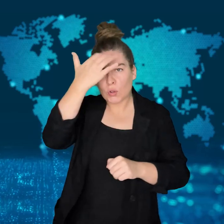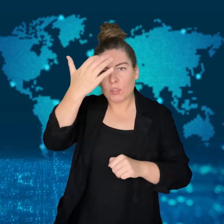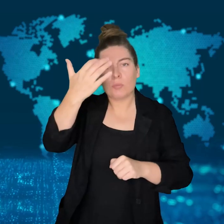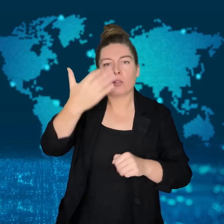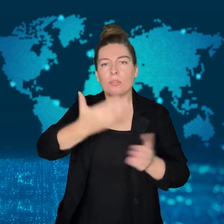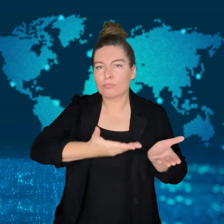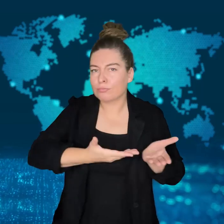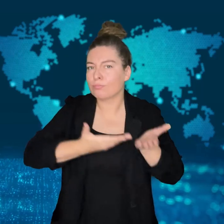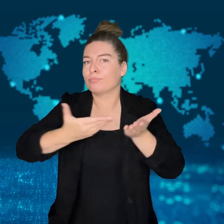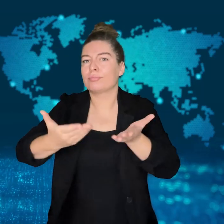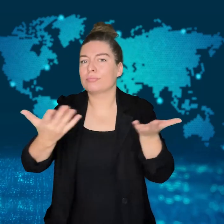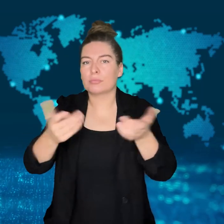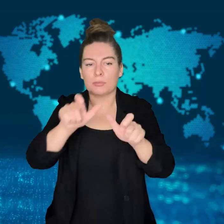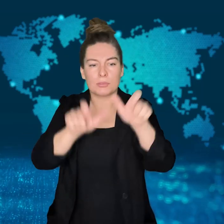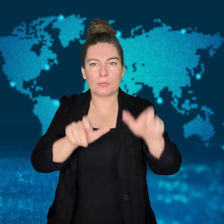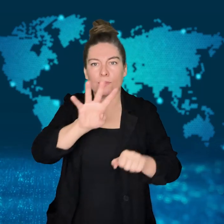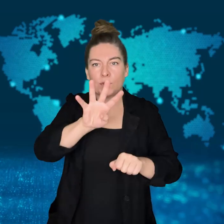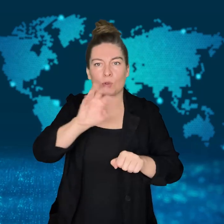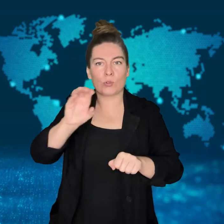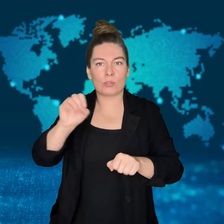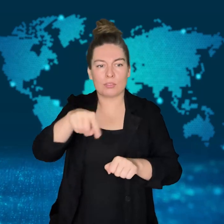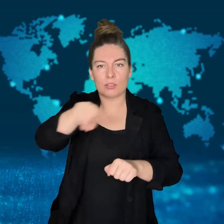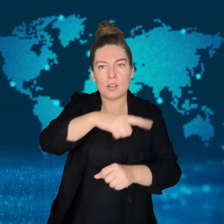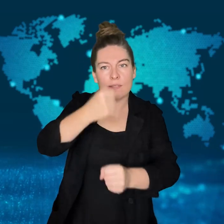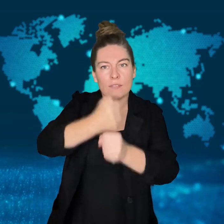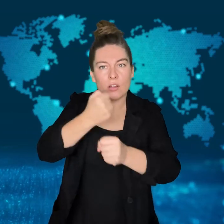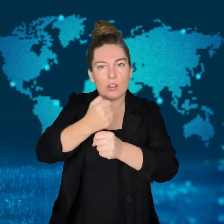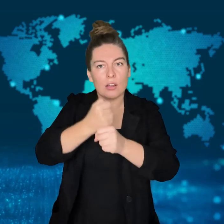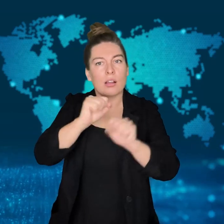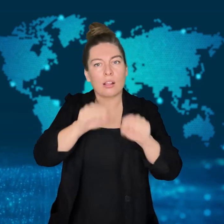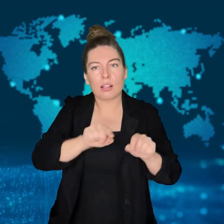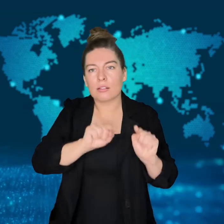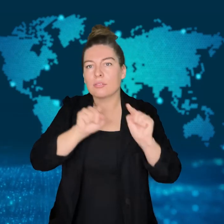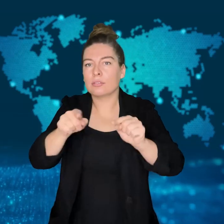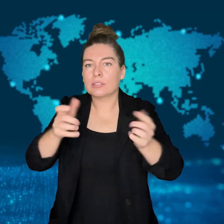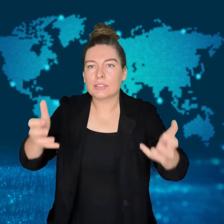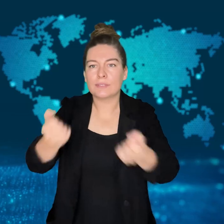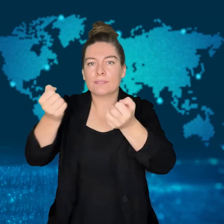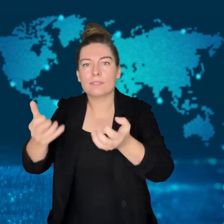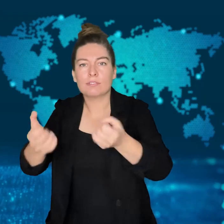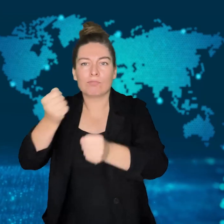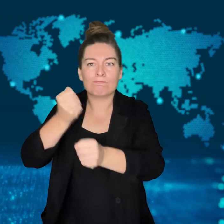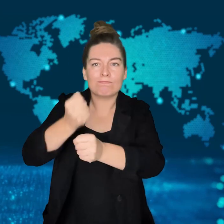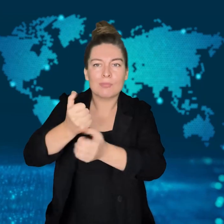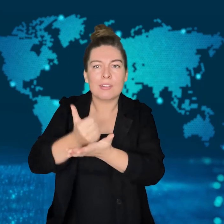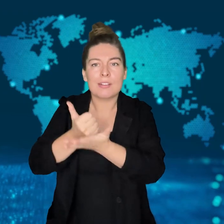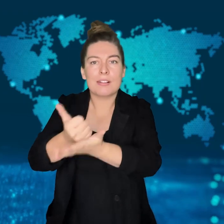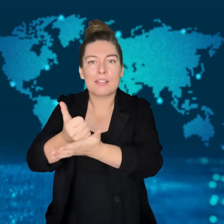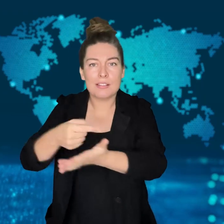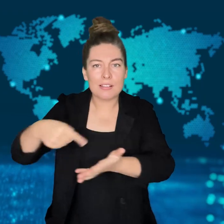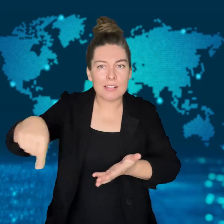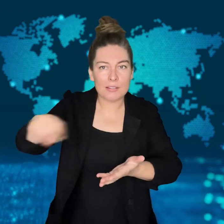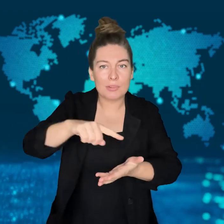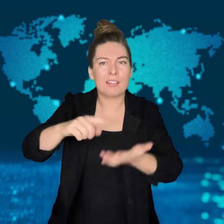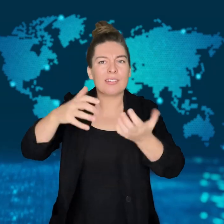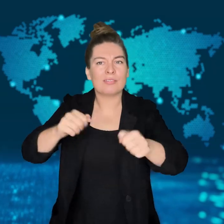In Tanzania, more than 63 people died.